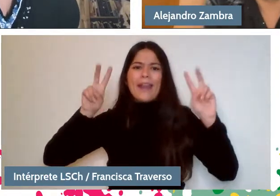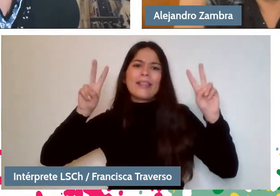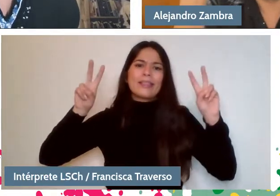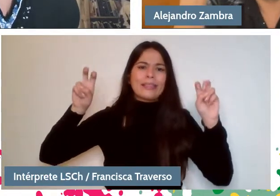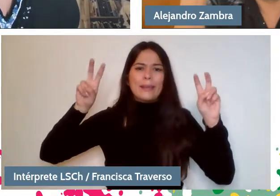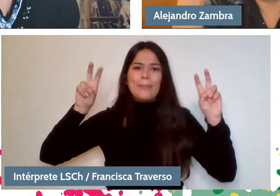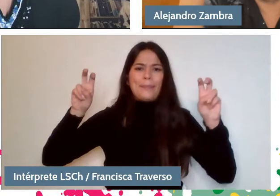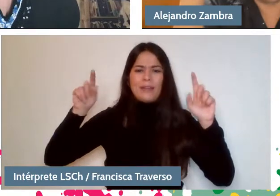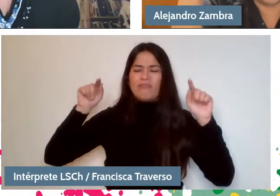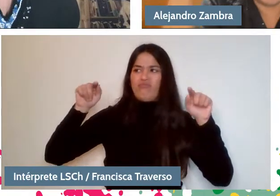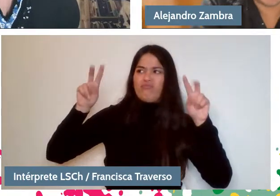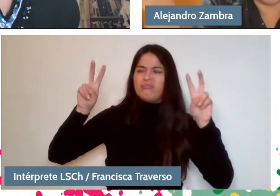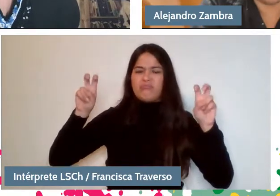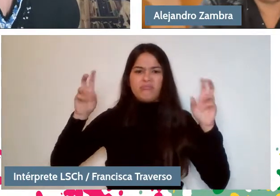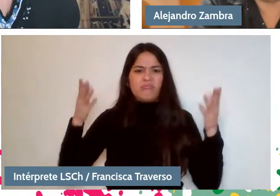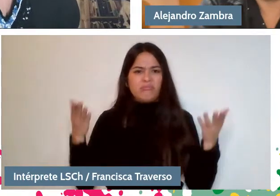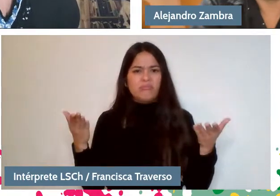Especially after publishing the book.